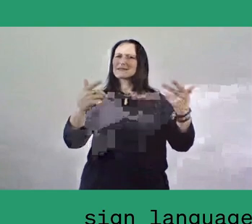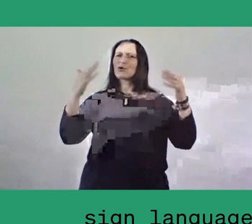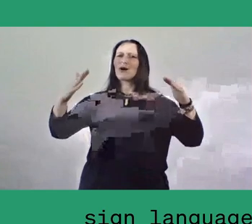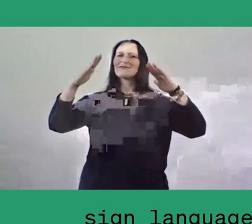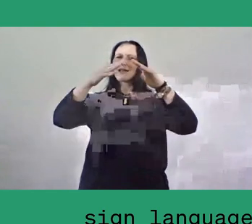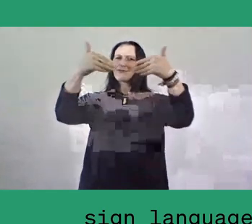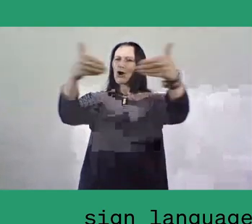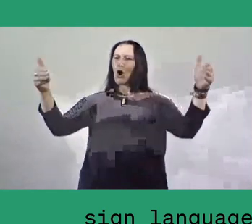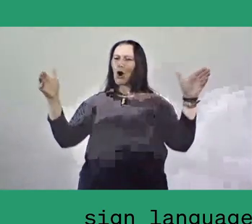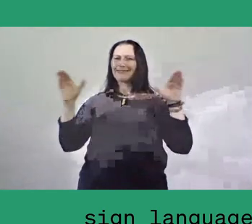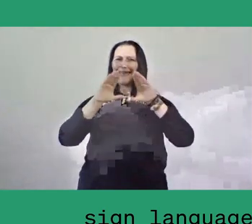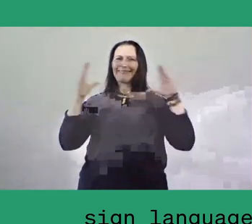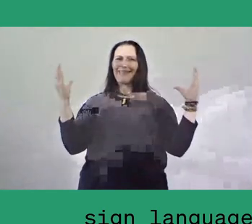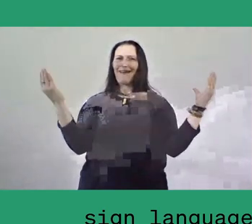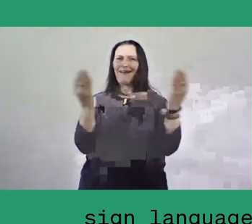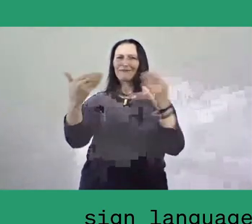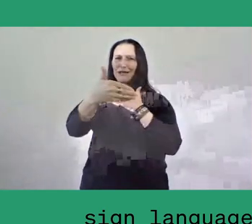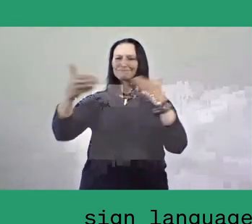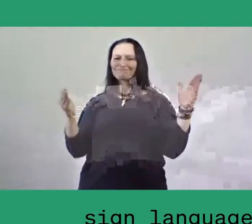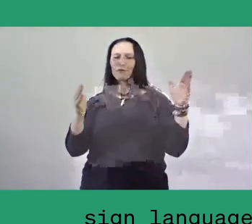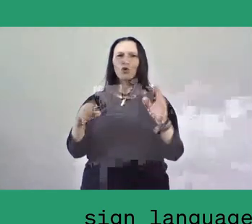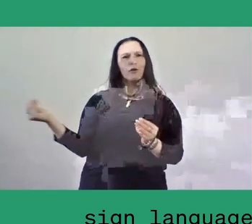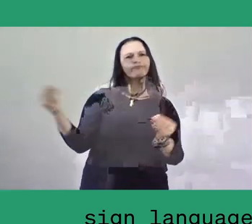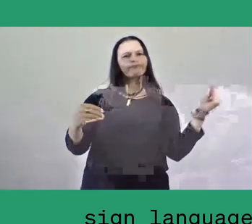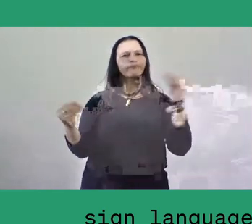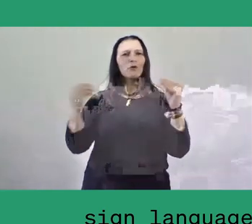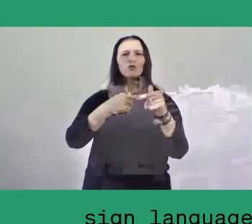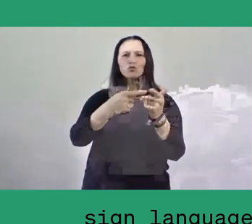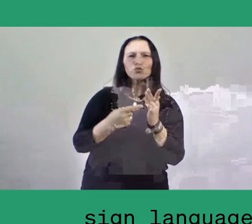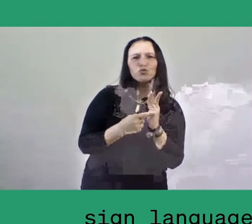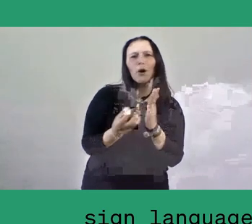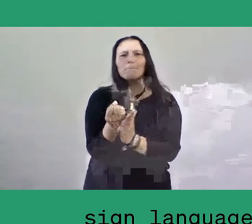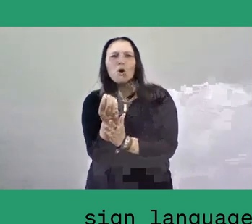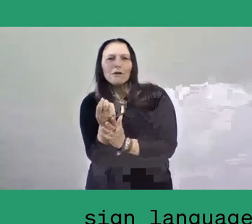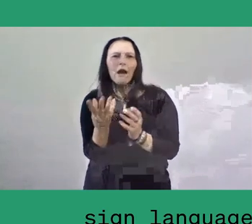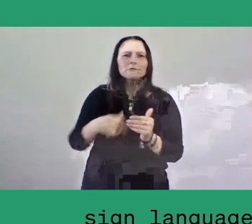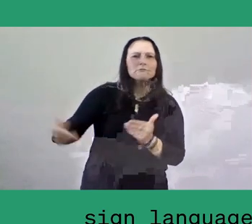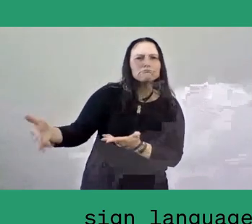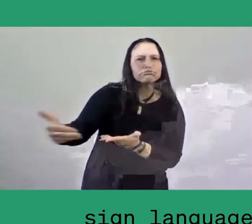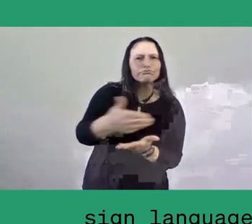commonly rice, in the form of a house on stilts with walls of woven wood or bamboo.